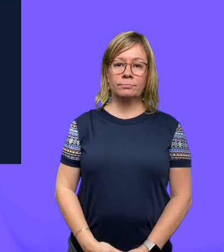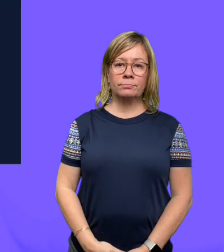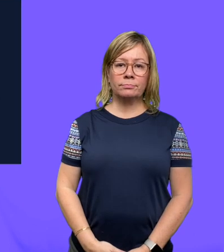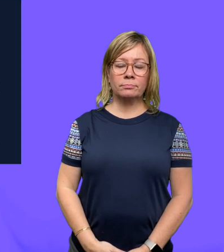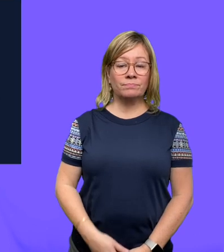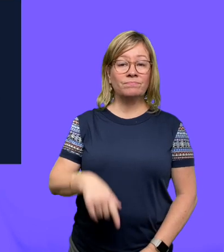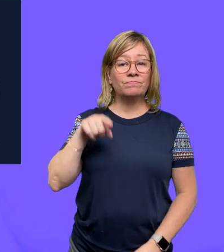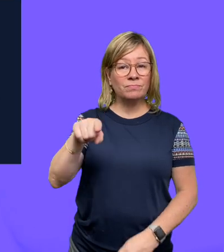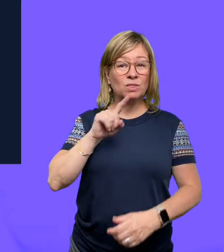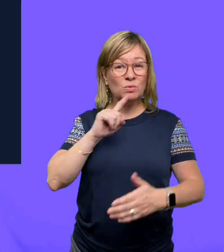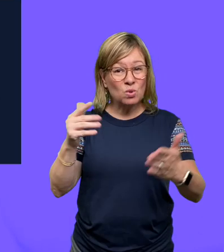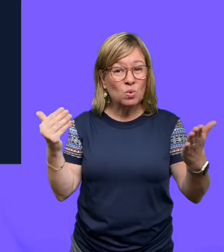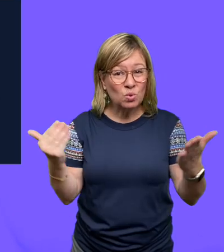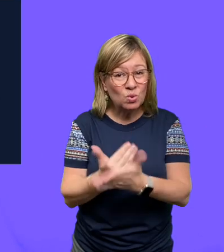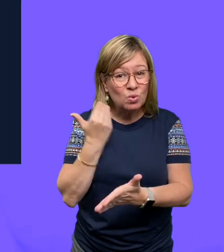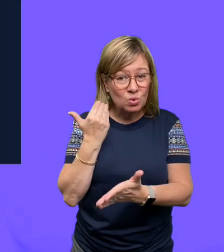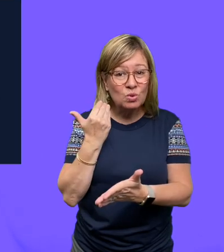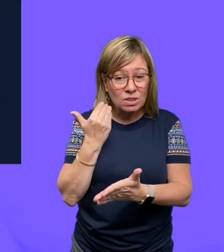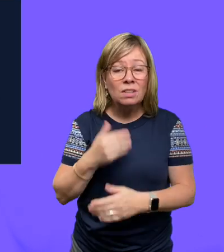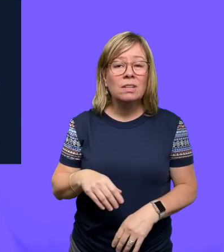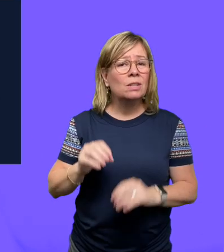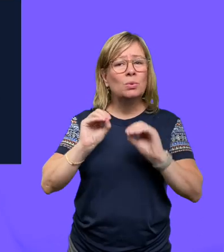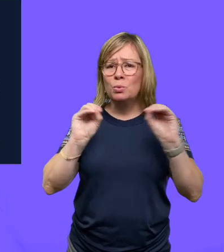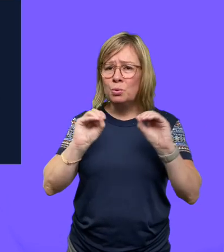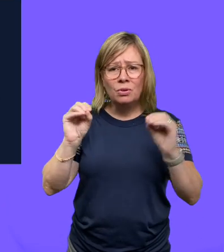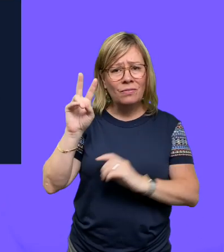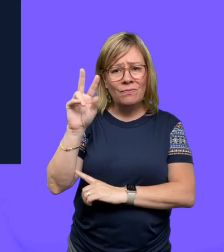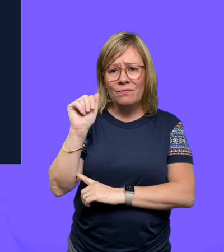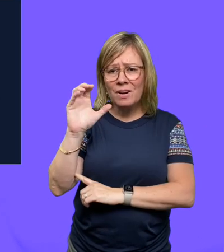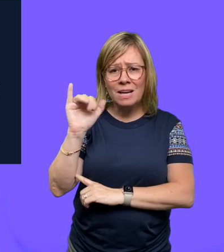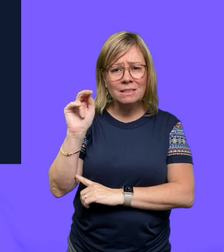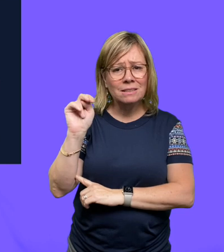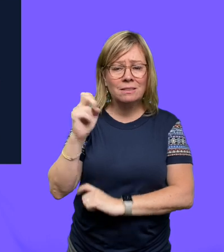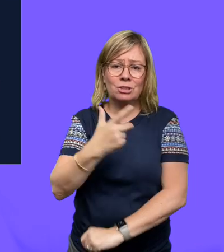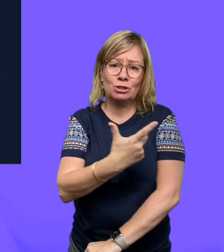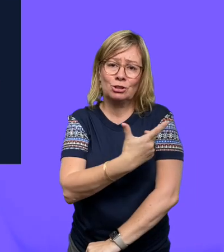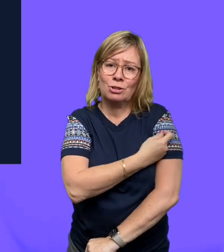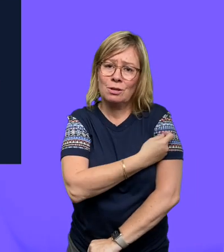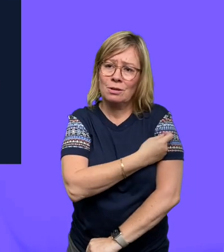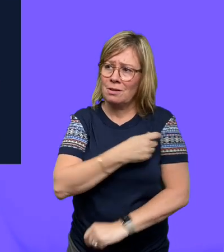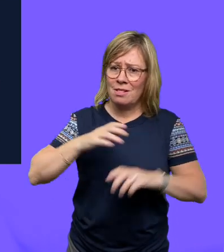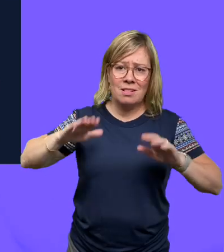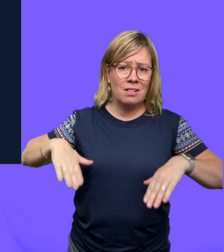This is new. There's no vaccine for Covid- 19.